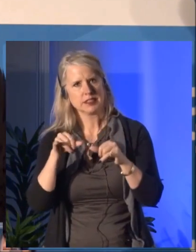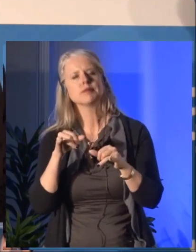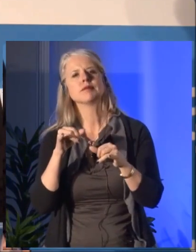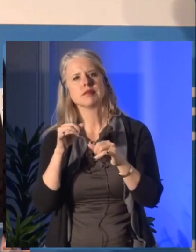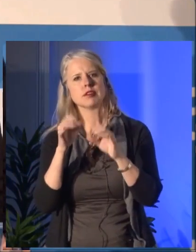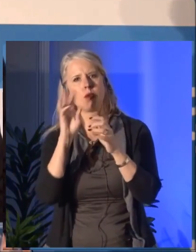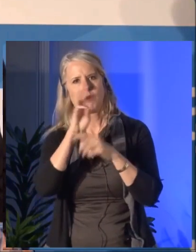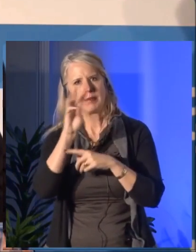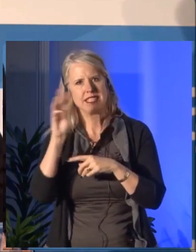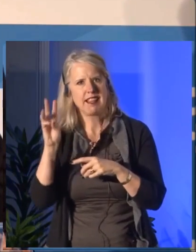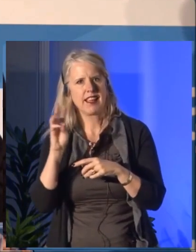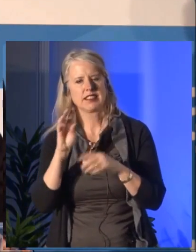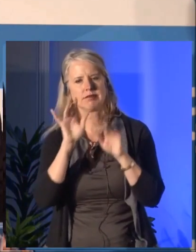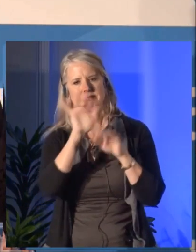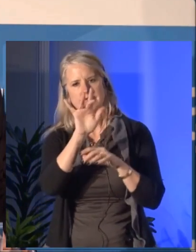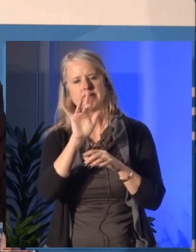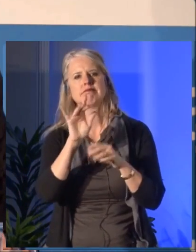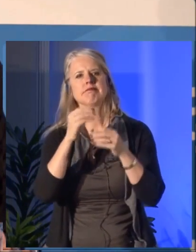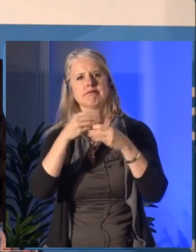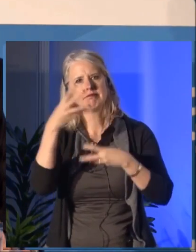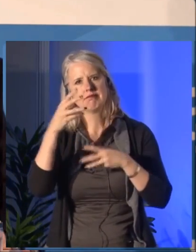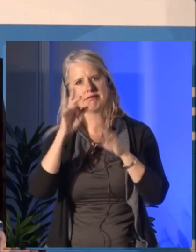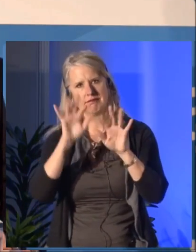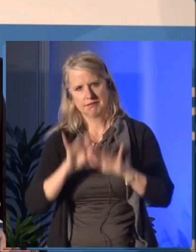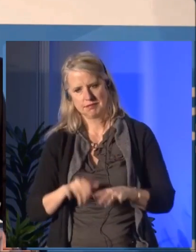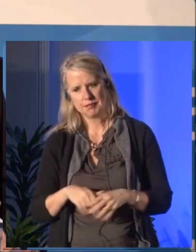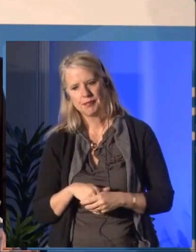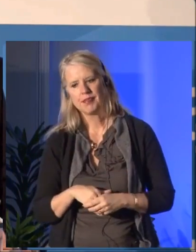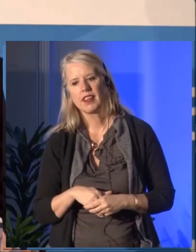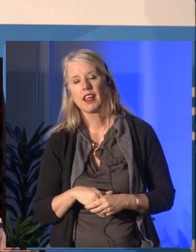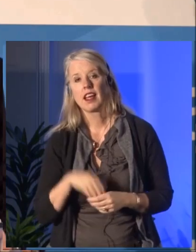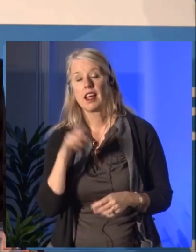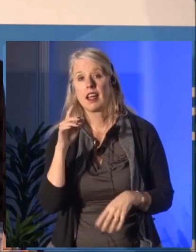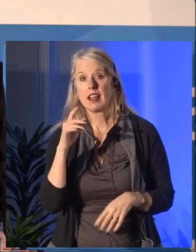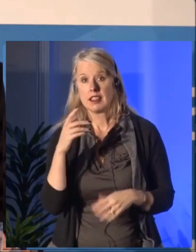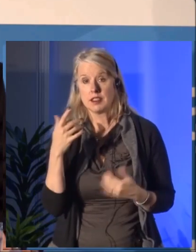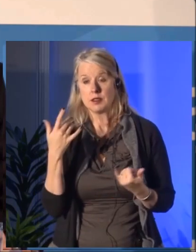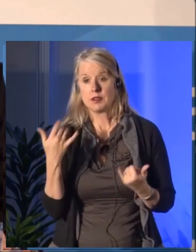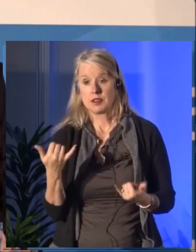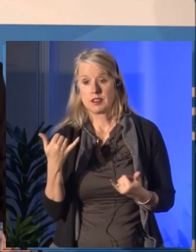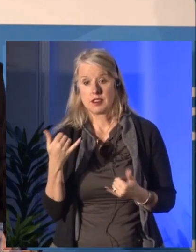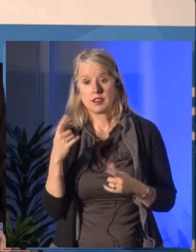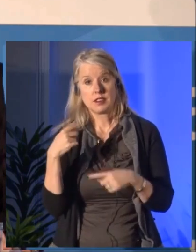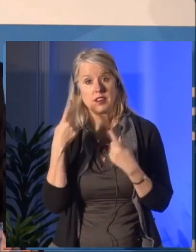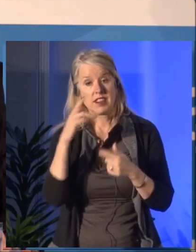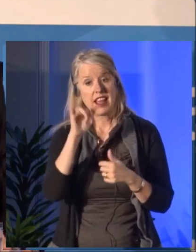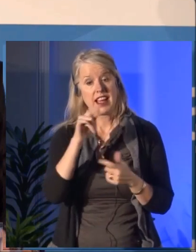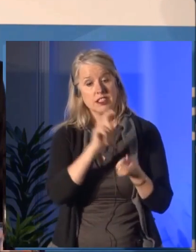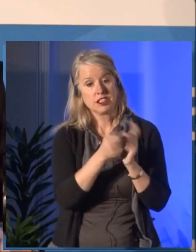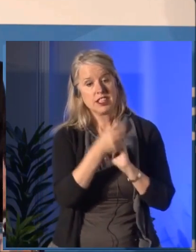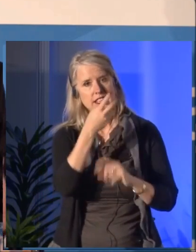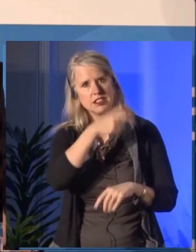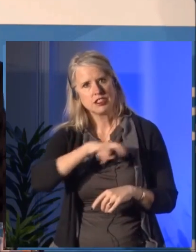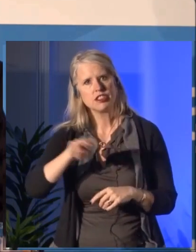for generously contributing their expertise specifically in terms of strategy and risk oversight.